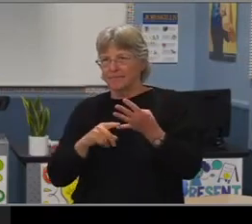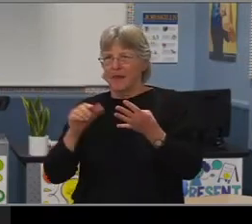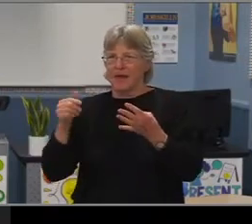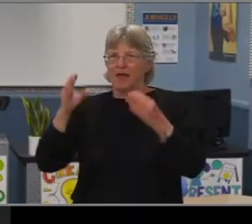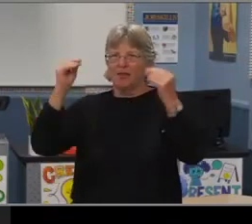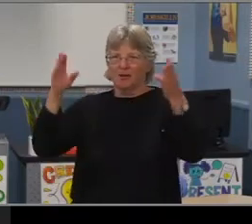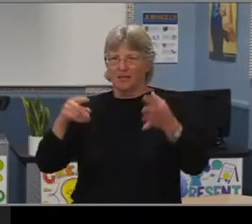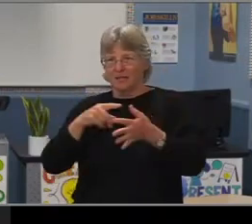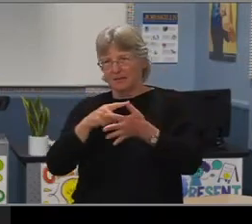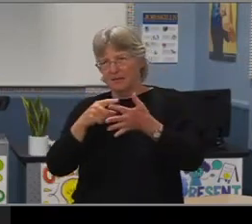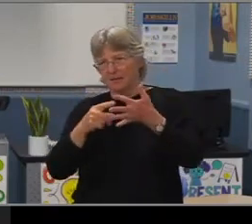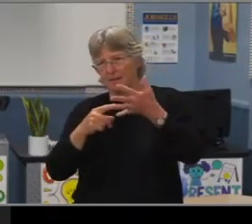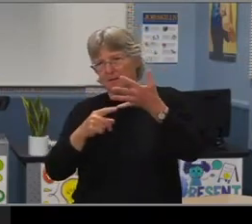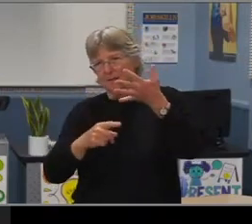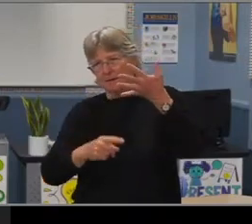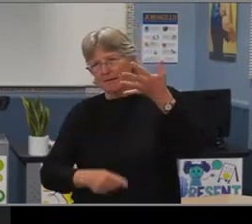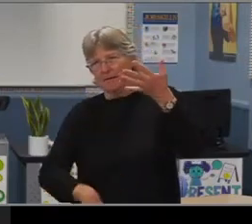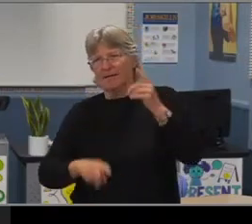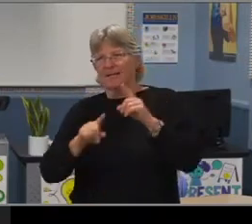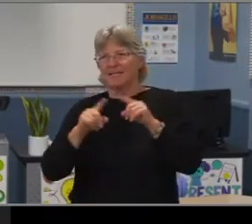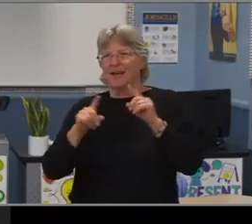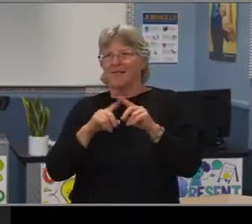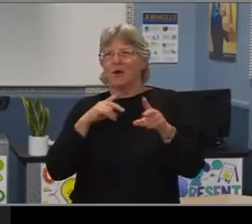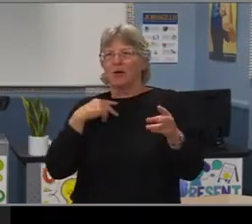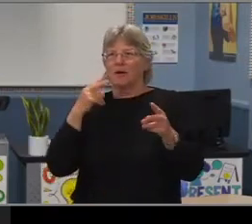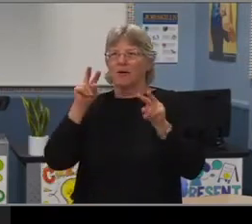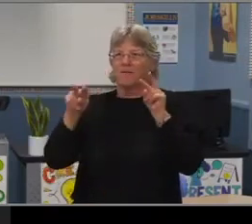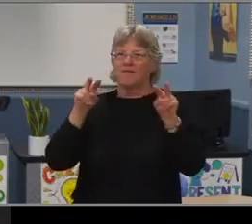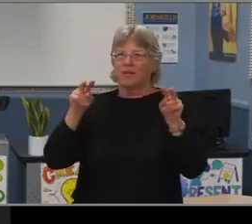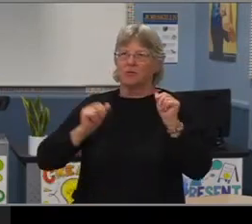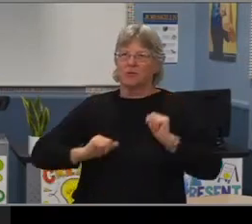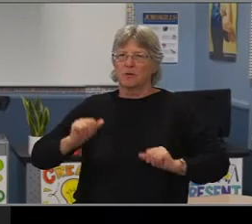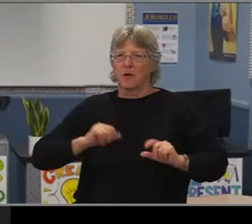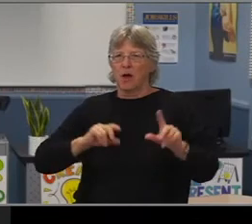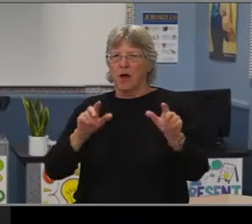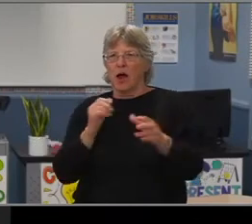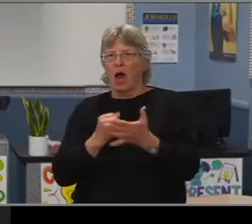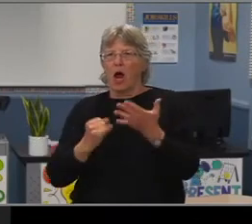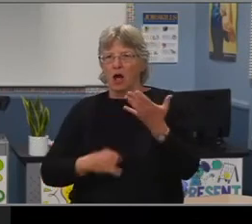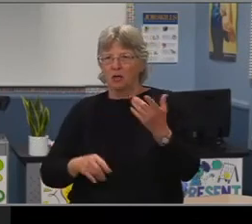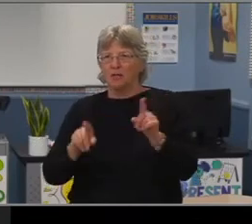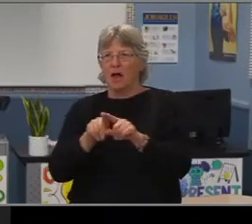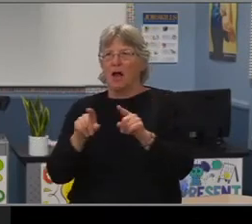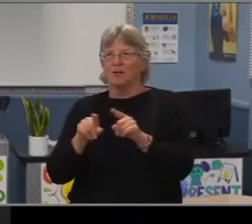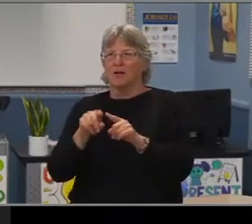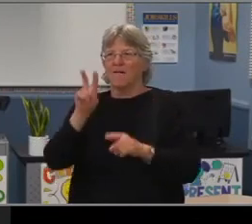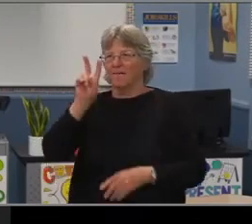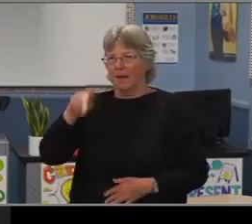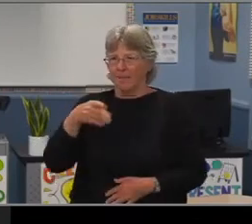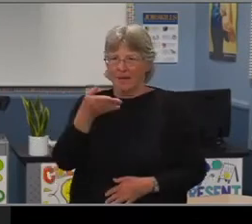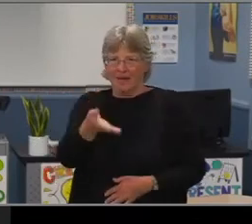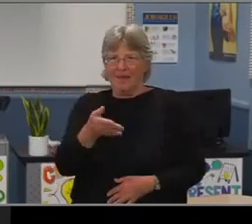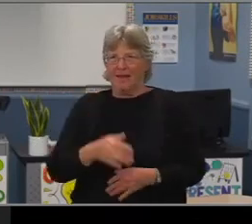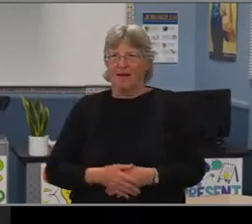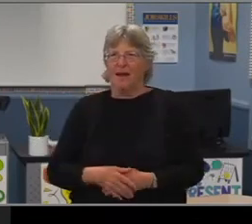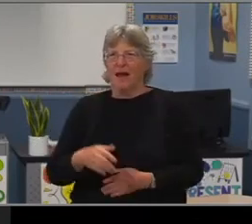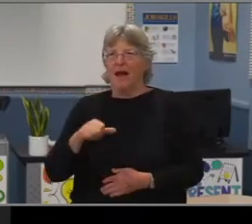our visual and digital arts department lead, Miss Godfrey and our vice principal Mrs. Alexander. I'm not have felt this motivated and important